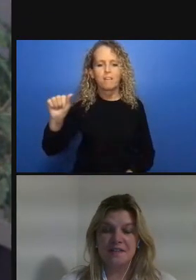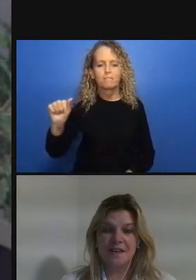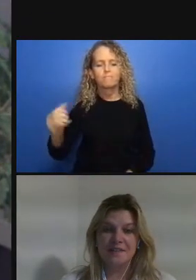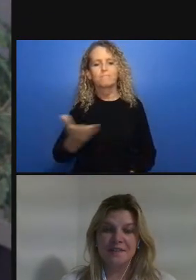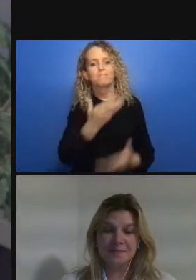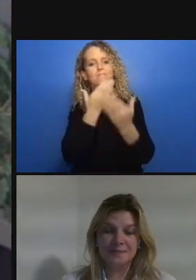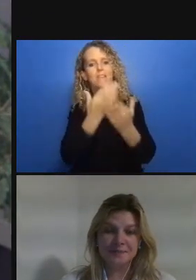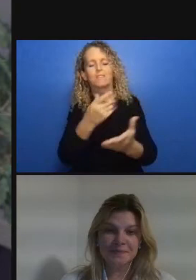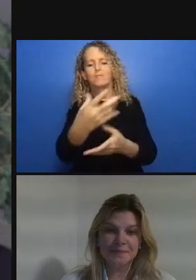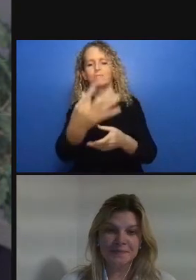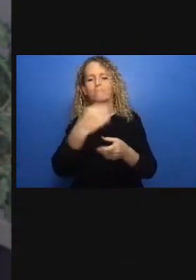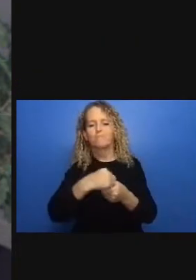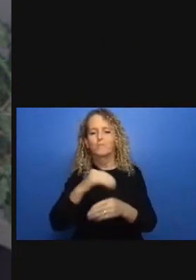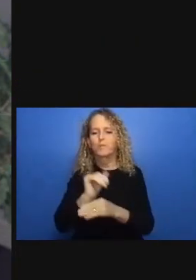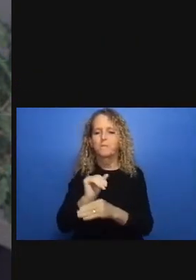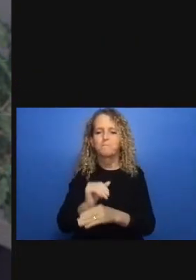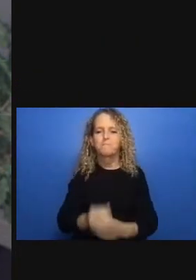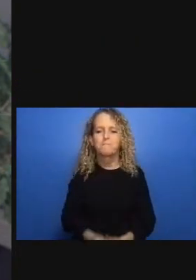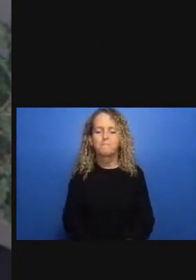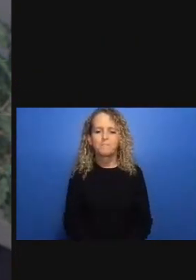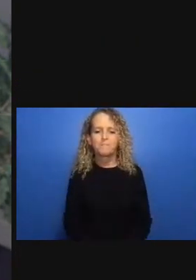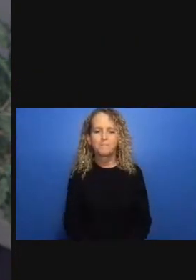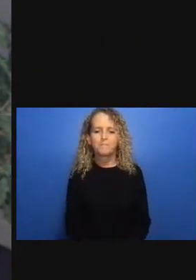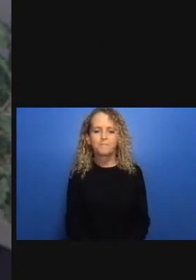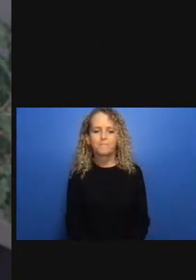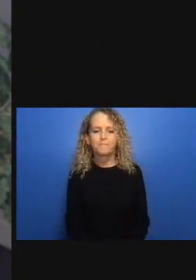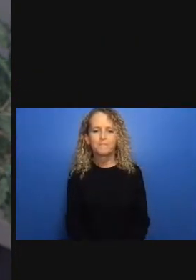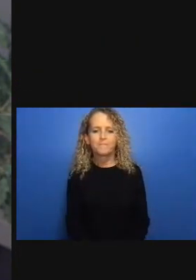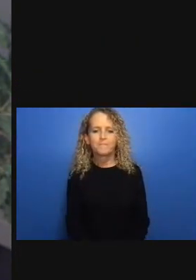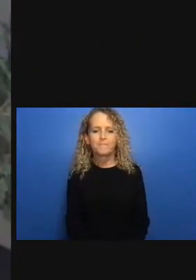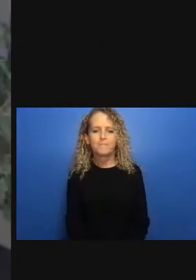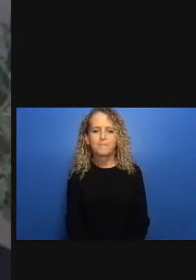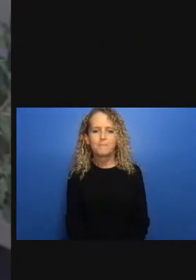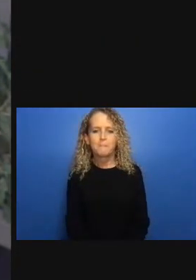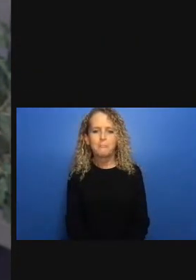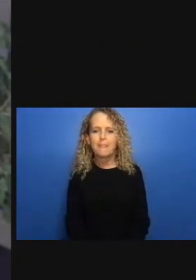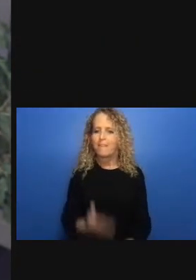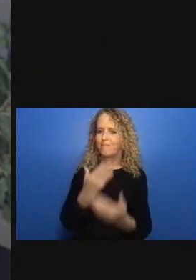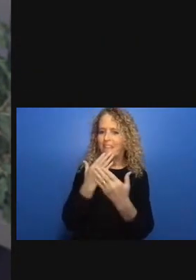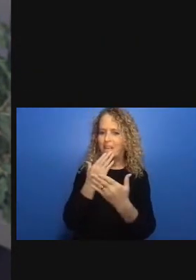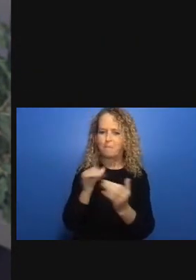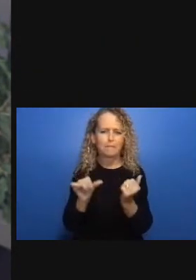we draw on the example of ticketing for non-compliance with public health regulations and